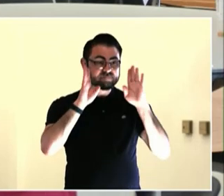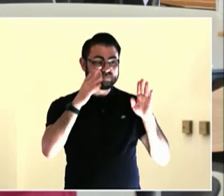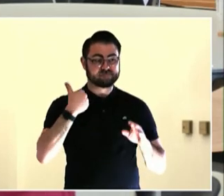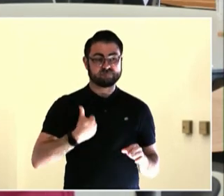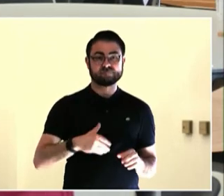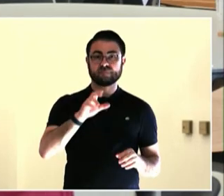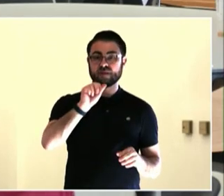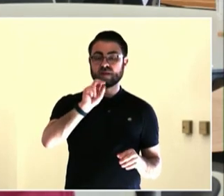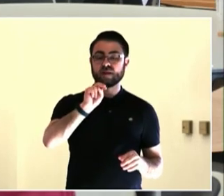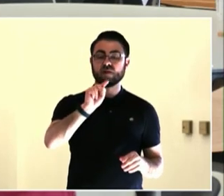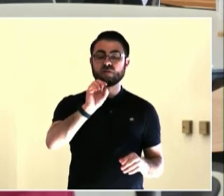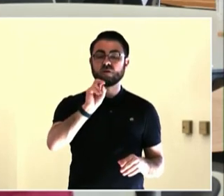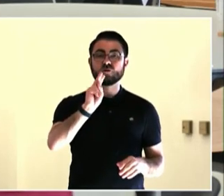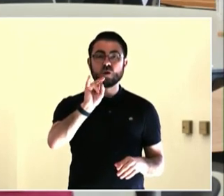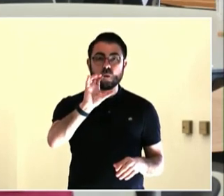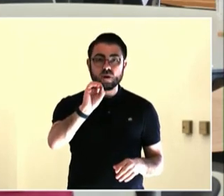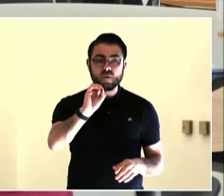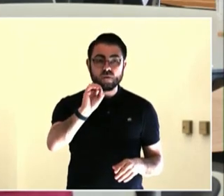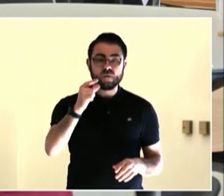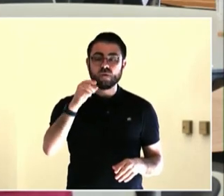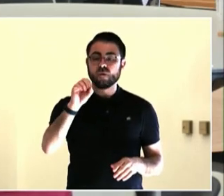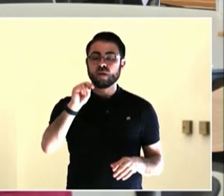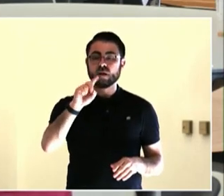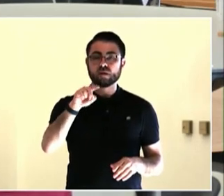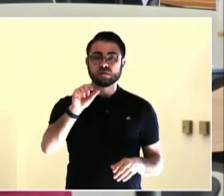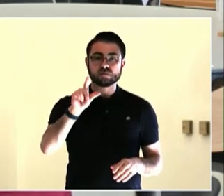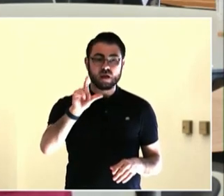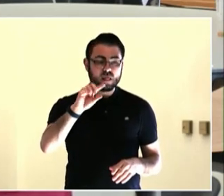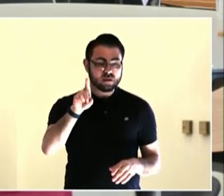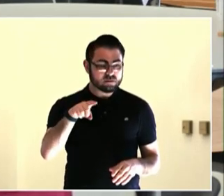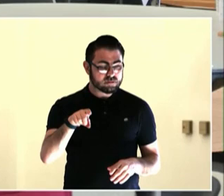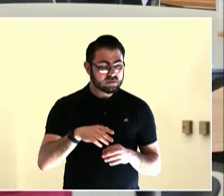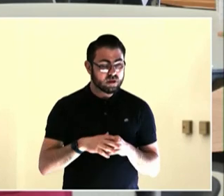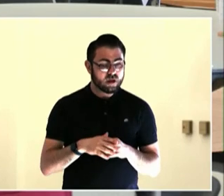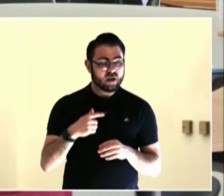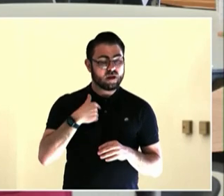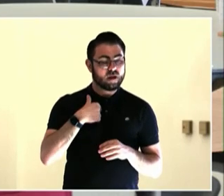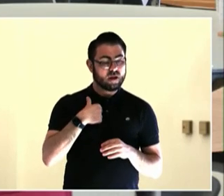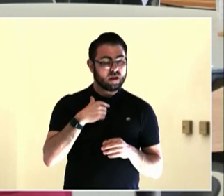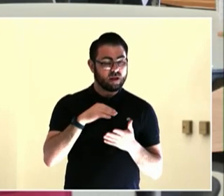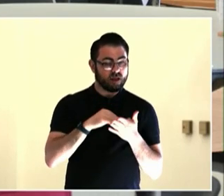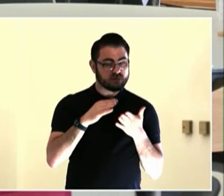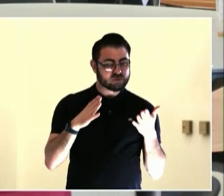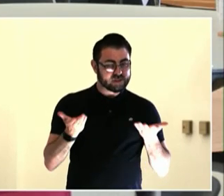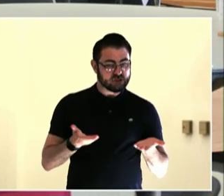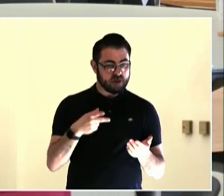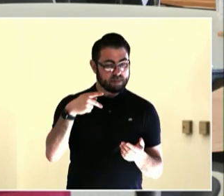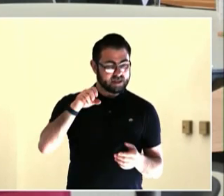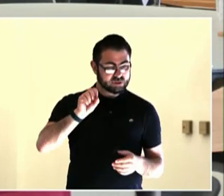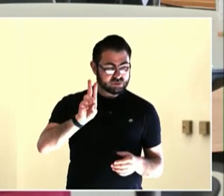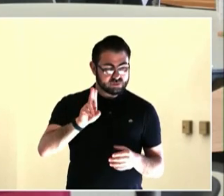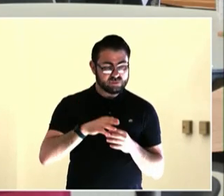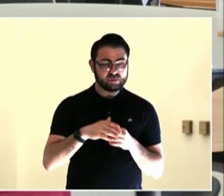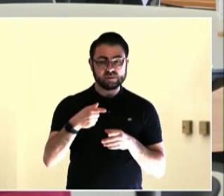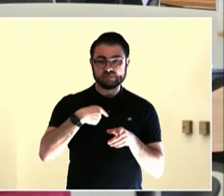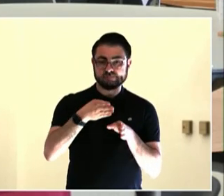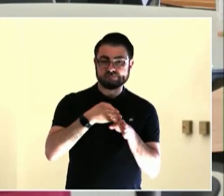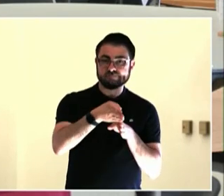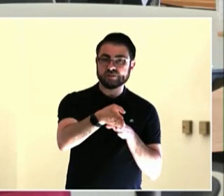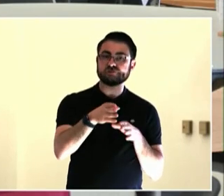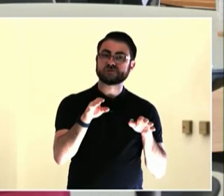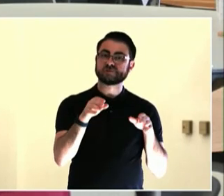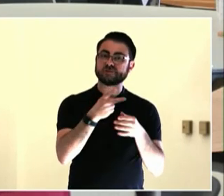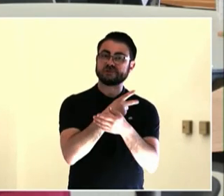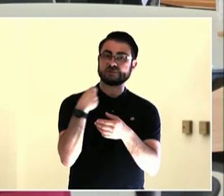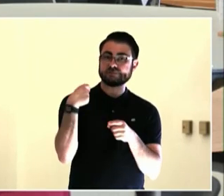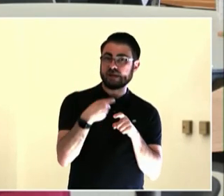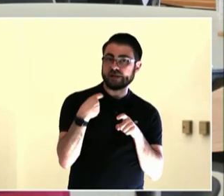the Downtown homeless houseless